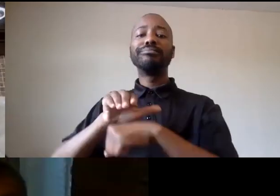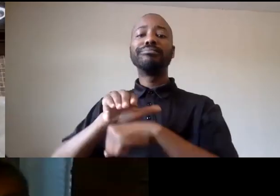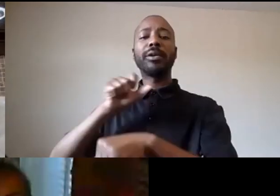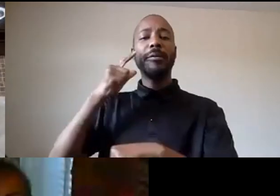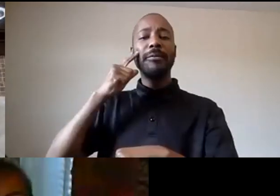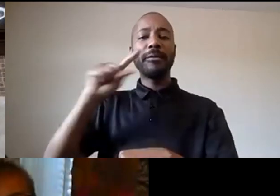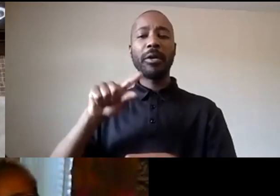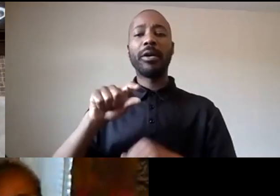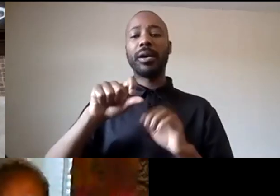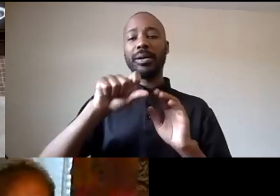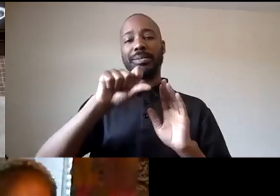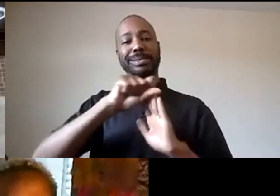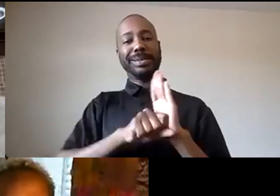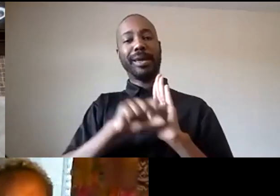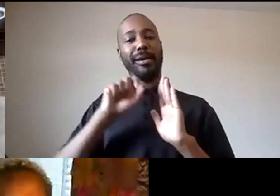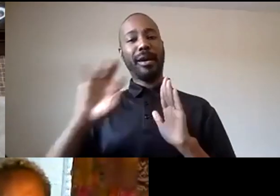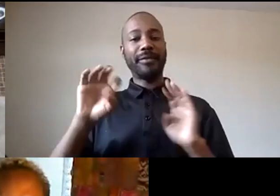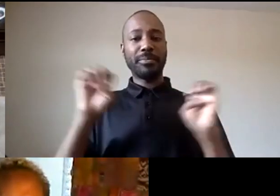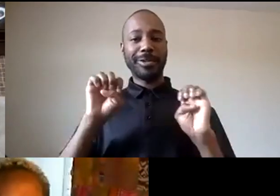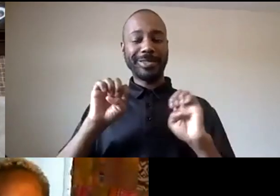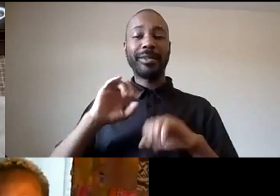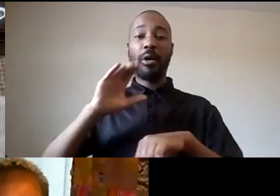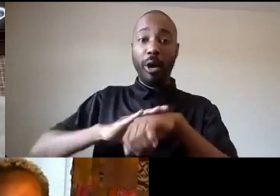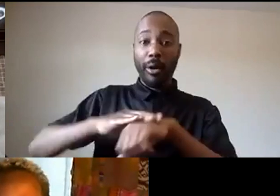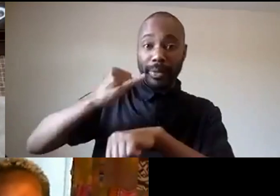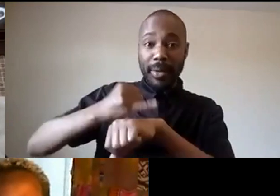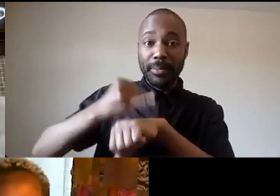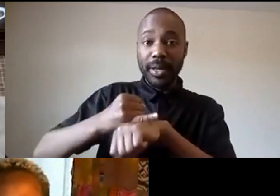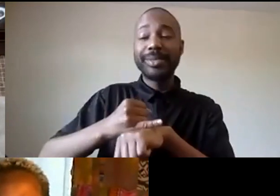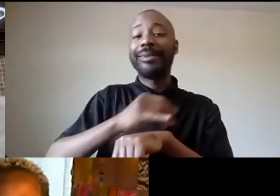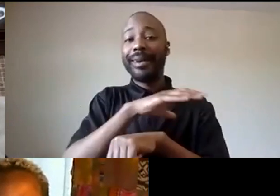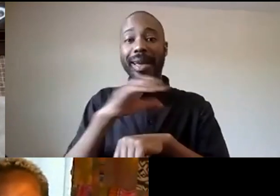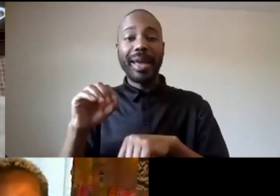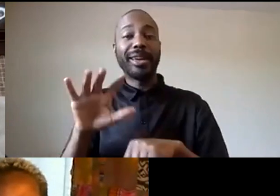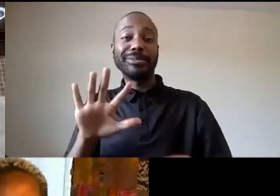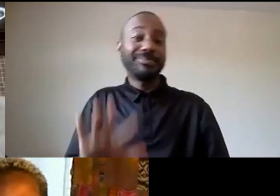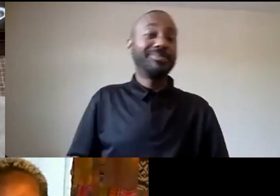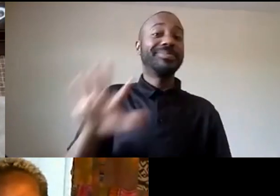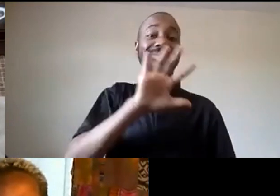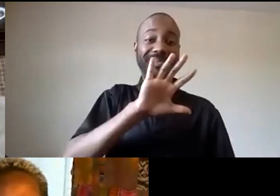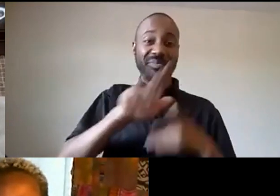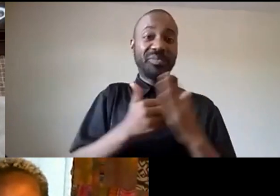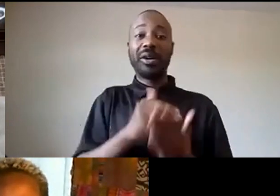um in your on your campus and throughout the csu um we are failing black students